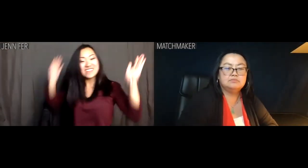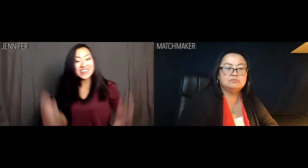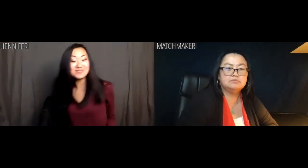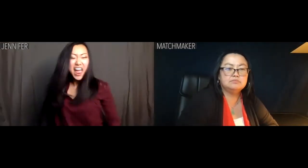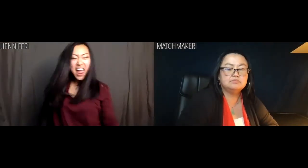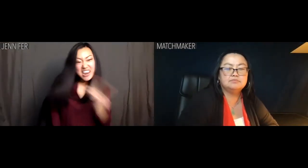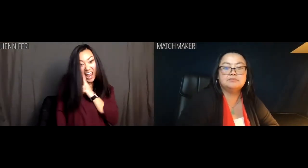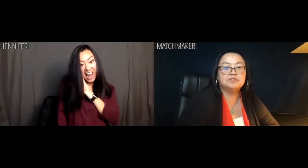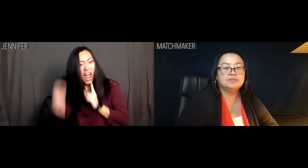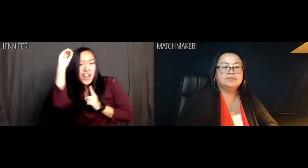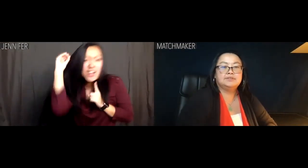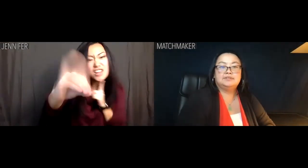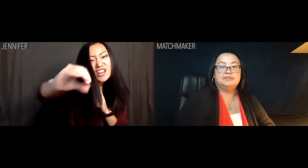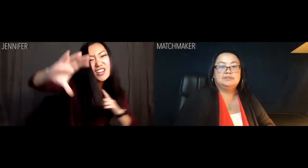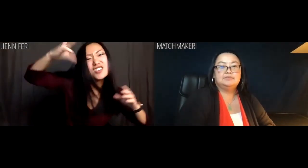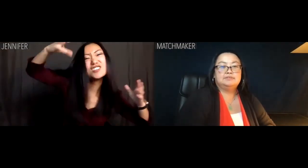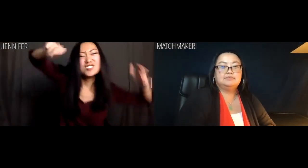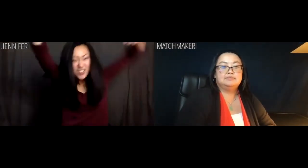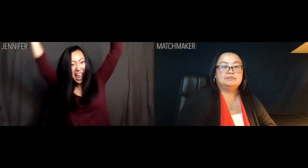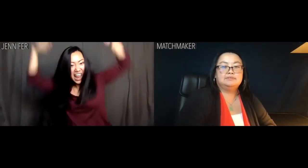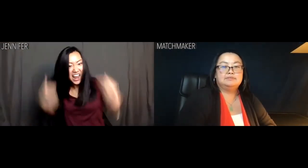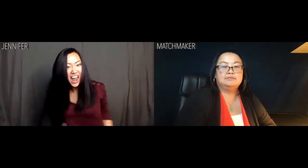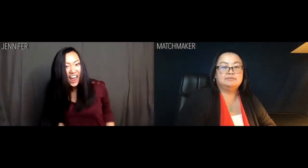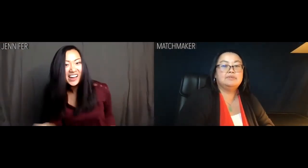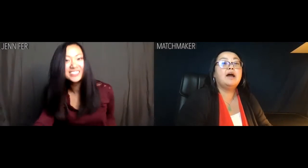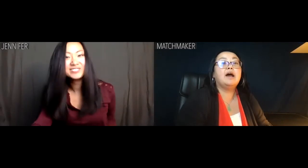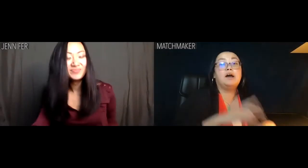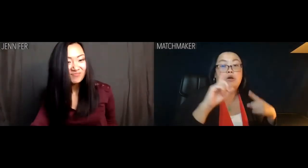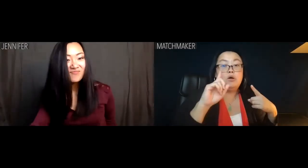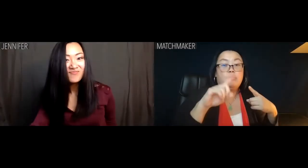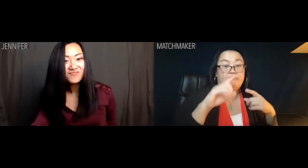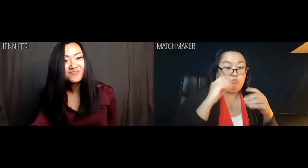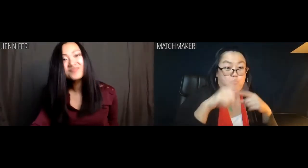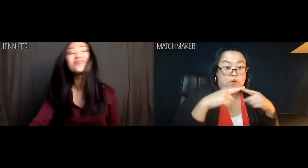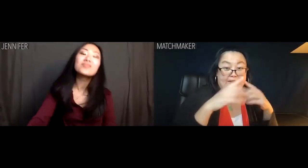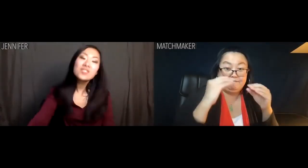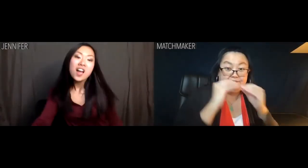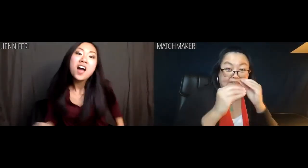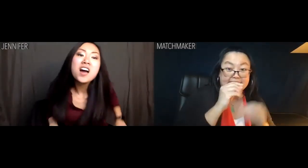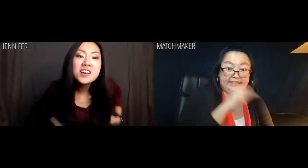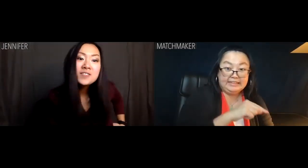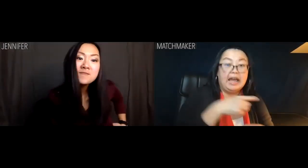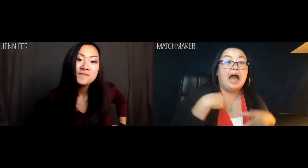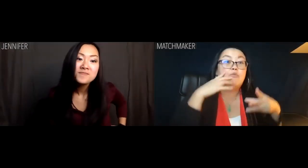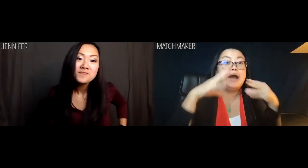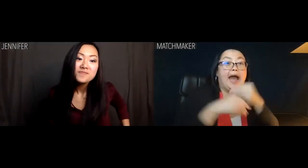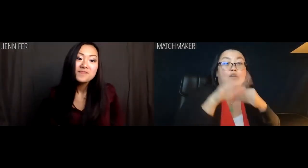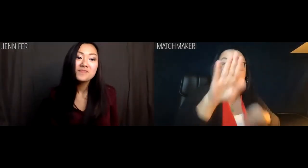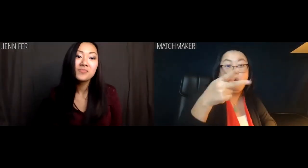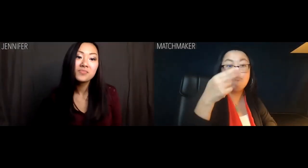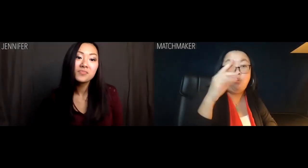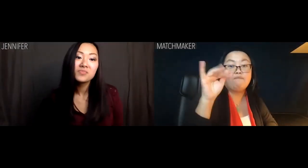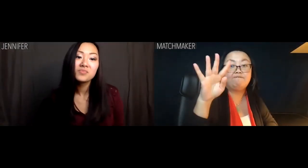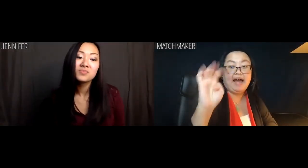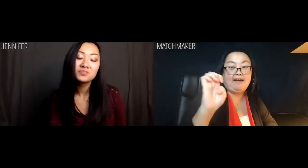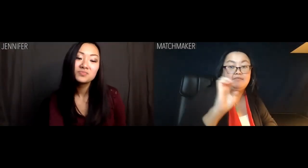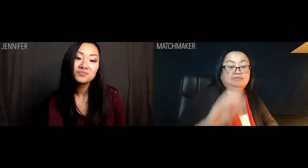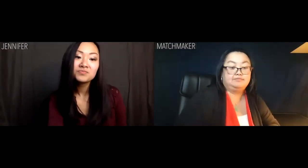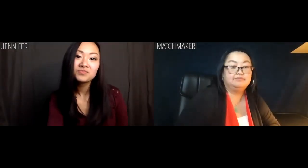Jennifer: Perfect. Ten out of Chen. Matchmaker: When I fix this, this is going in your profile.